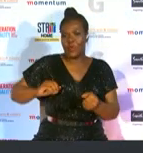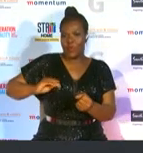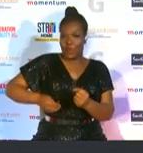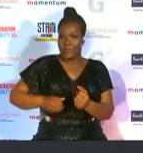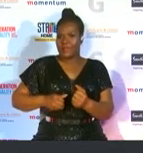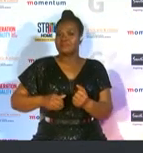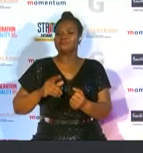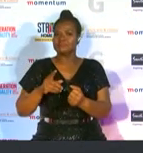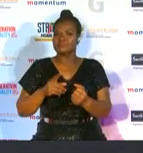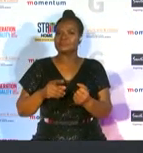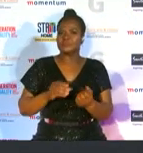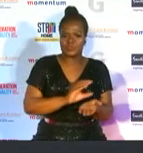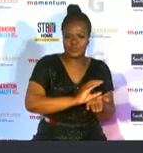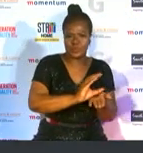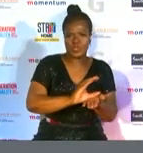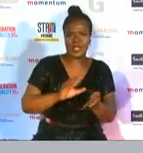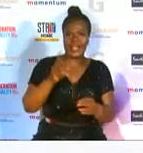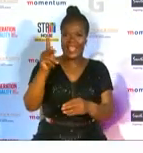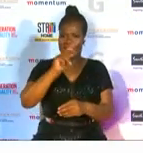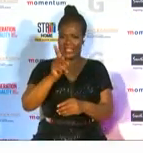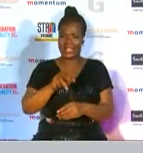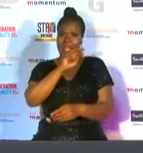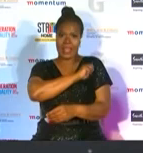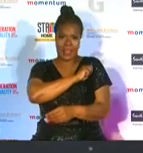kaizerin women's cricket team